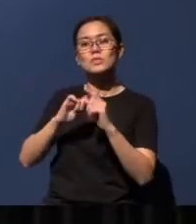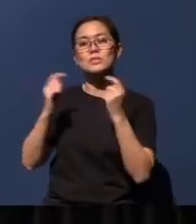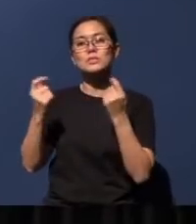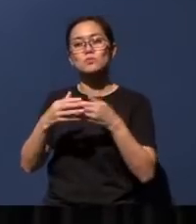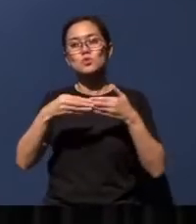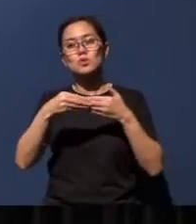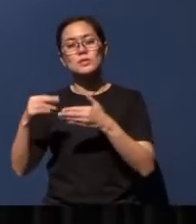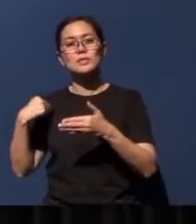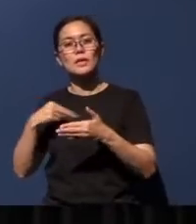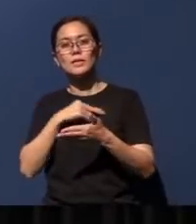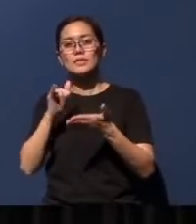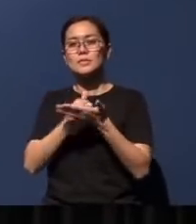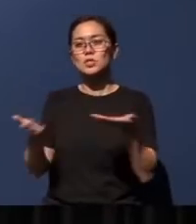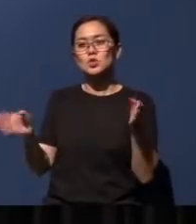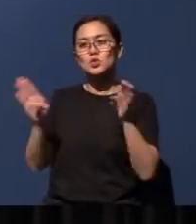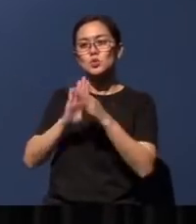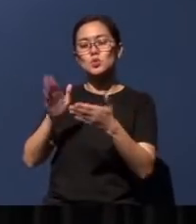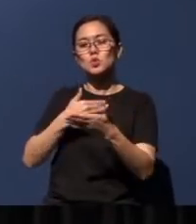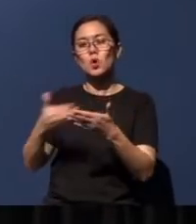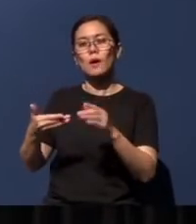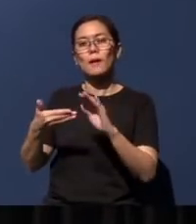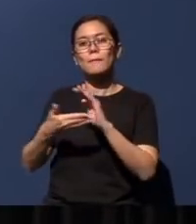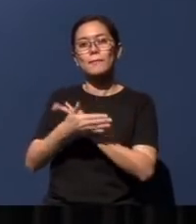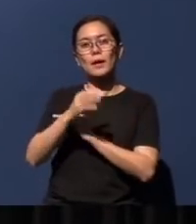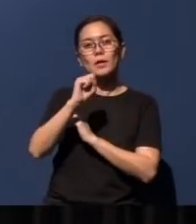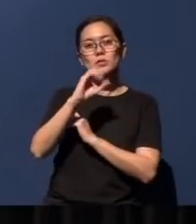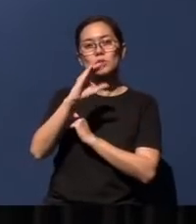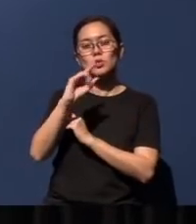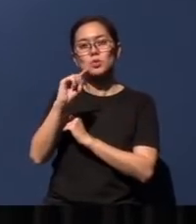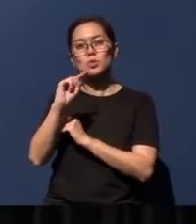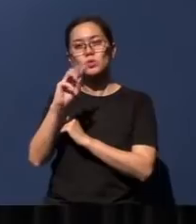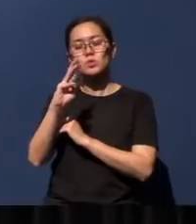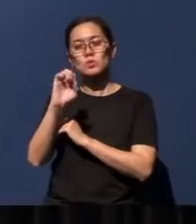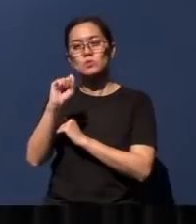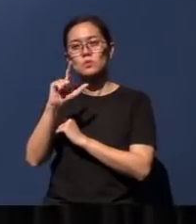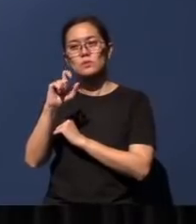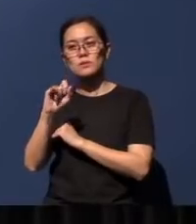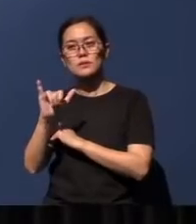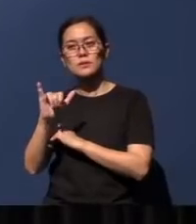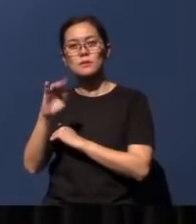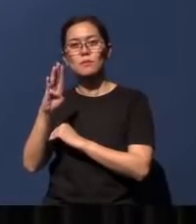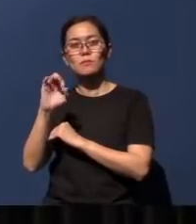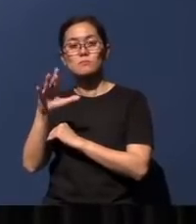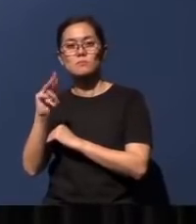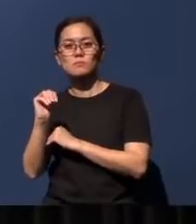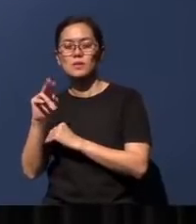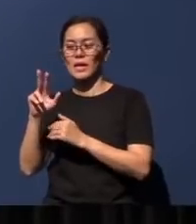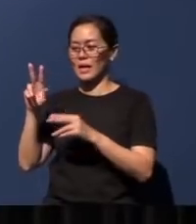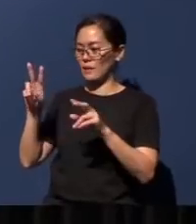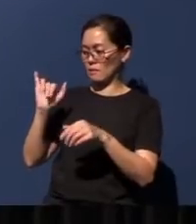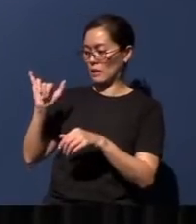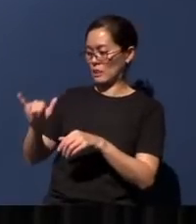this closing song by Scott Wesley Brown - This Little Child. To be honest, I was very tempted to